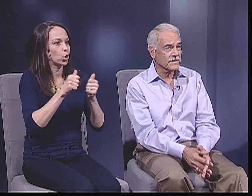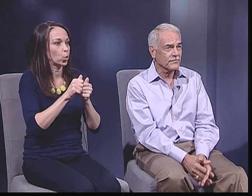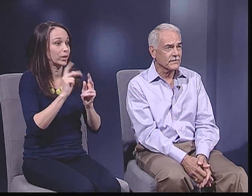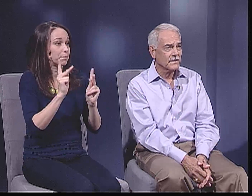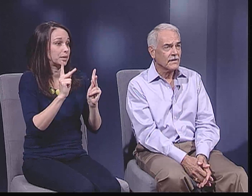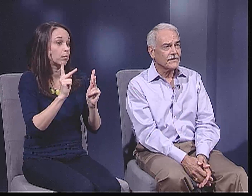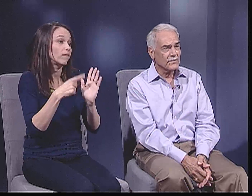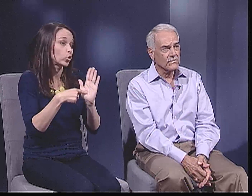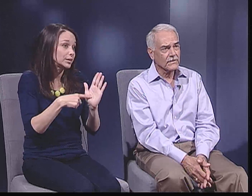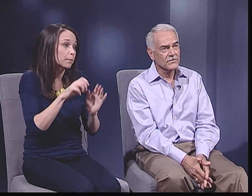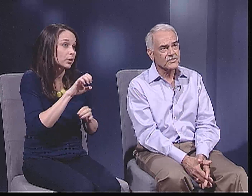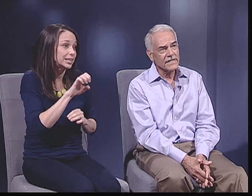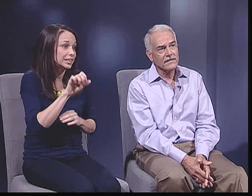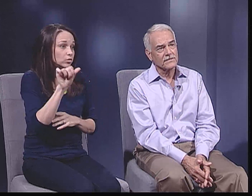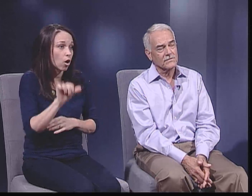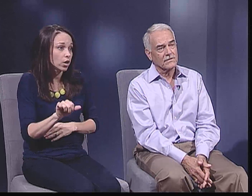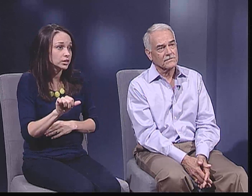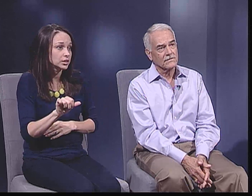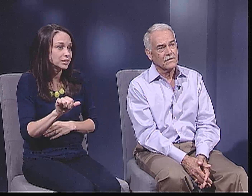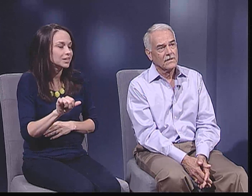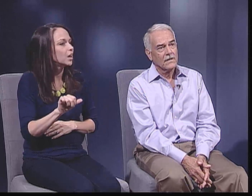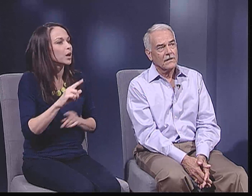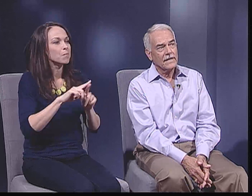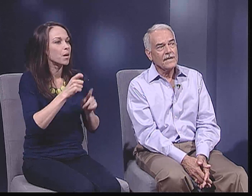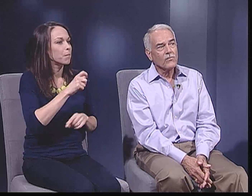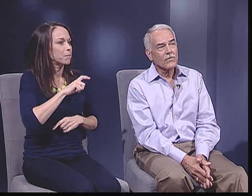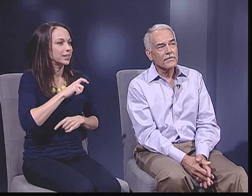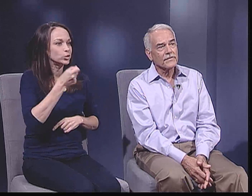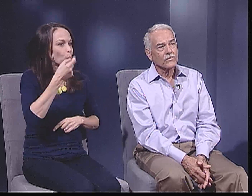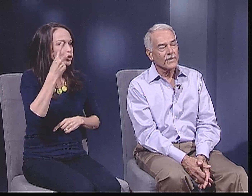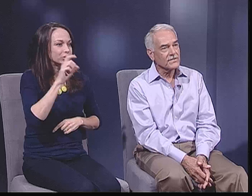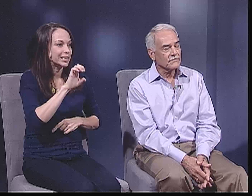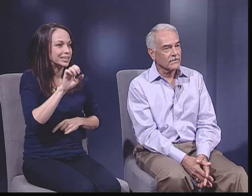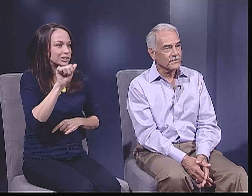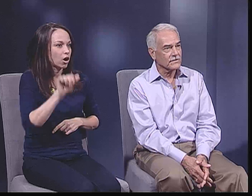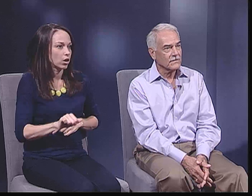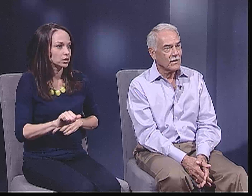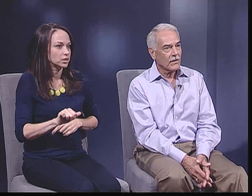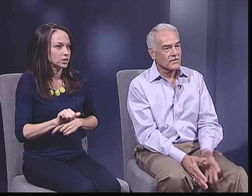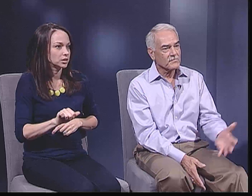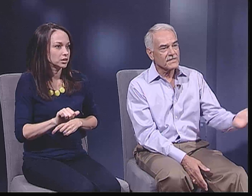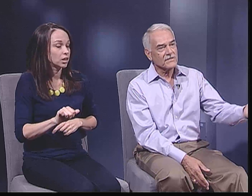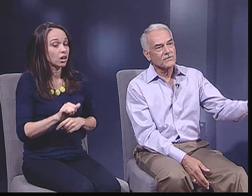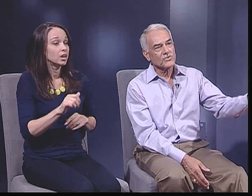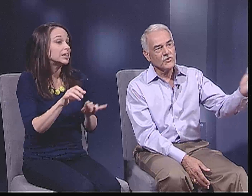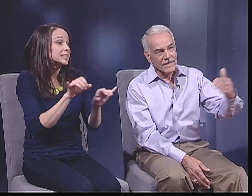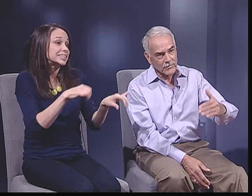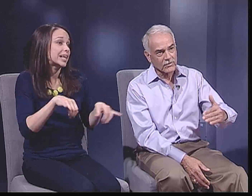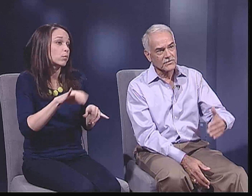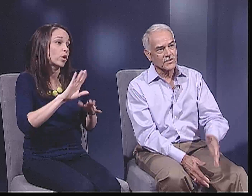who have to deal with people in East Austin for example, that don't understand East Austin, any more than the rest